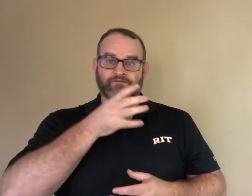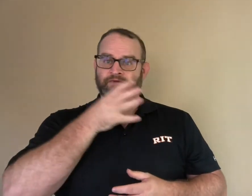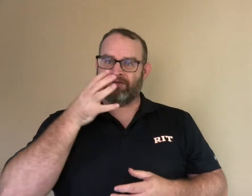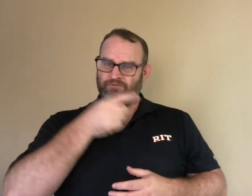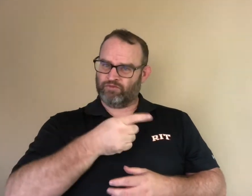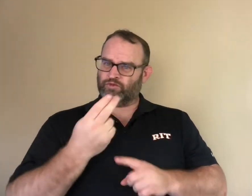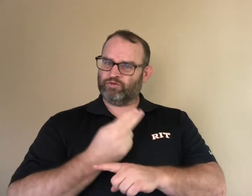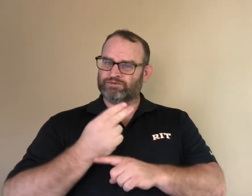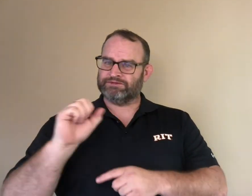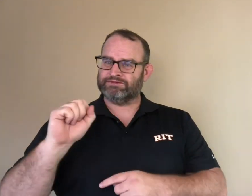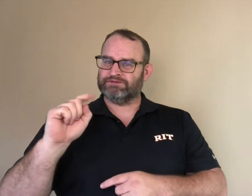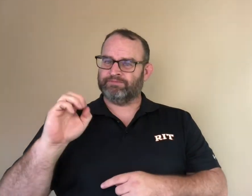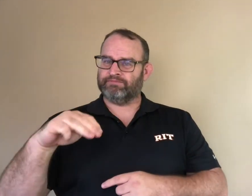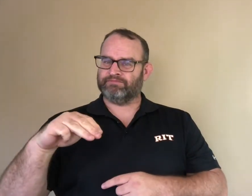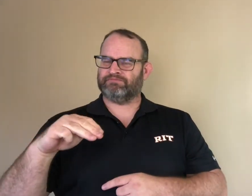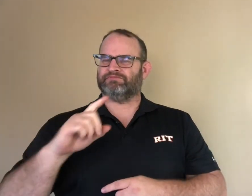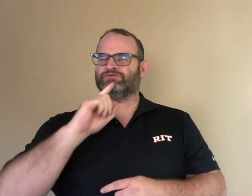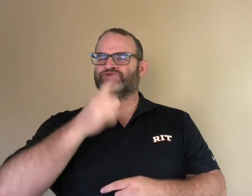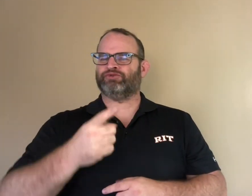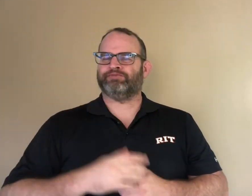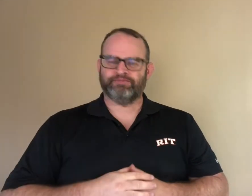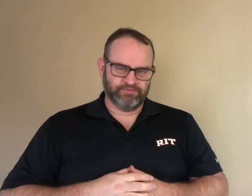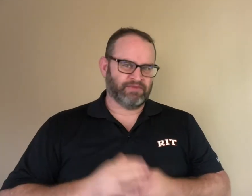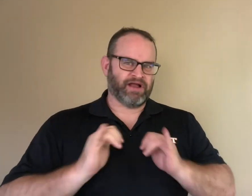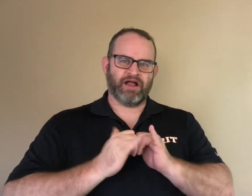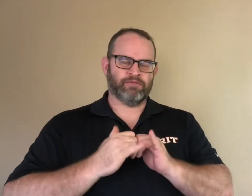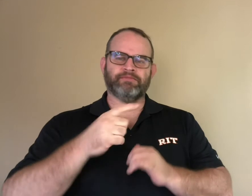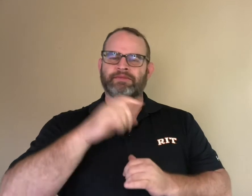The farmer uses STEM knowledge and skills on her farm.